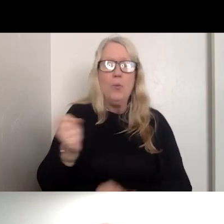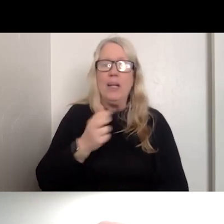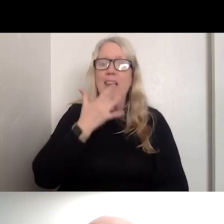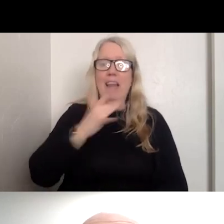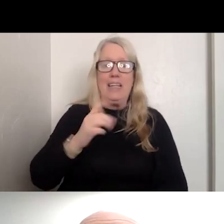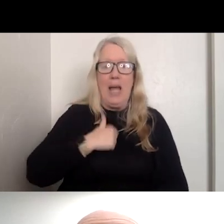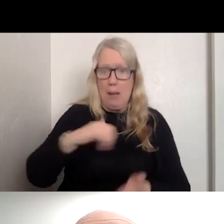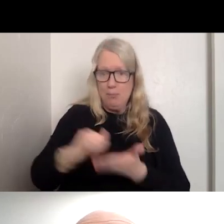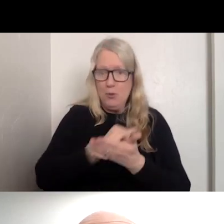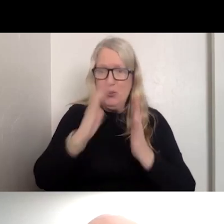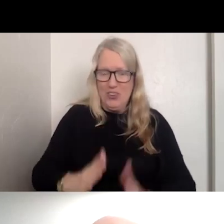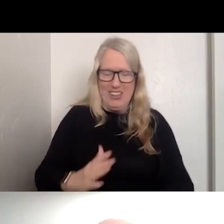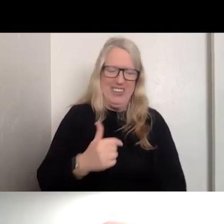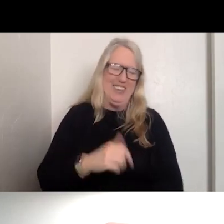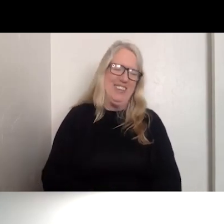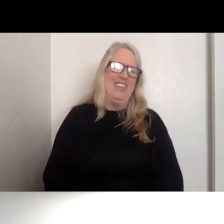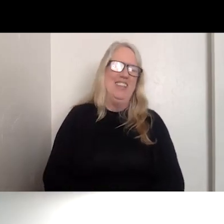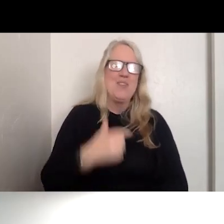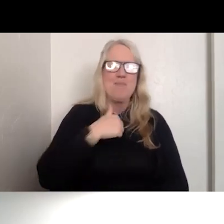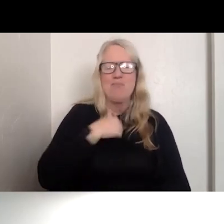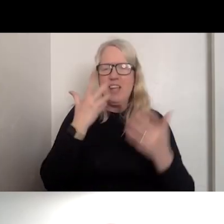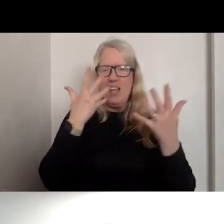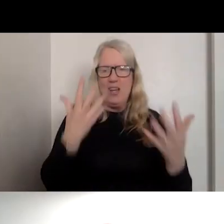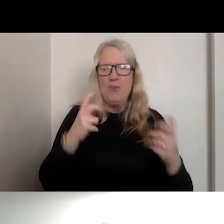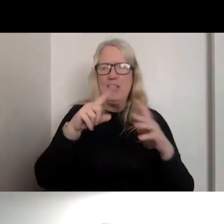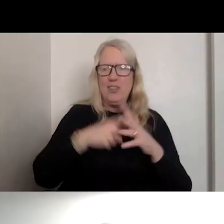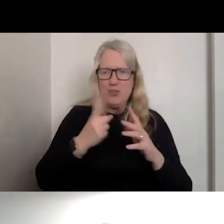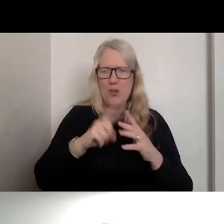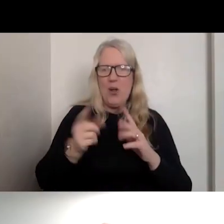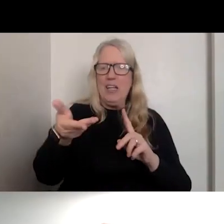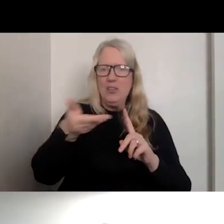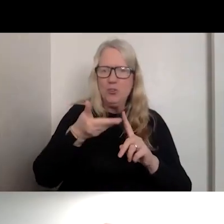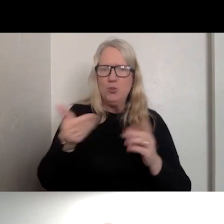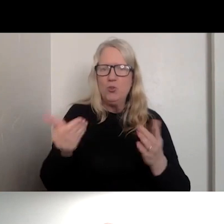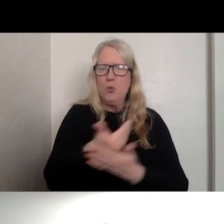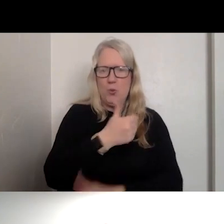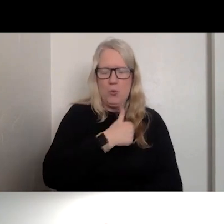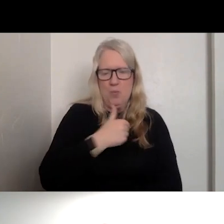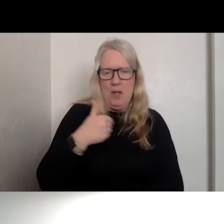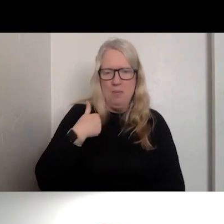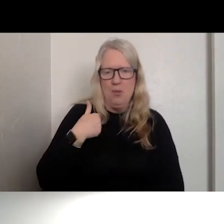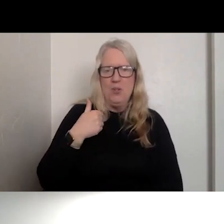I WOULD LIKE TO START BY INTRODUCING A NEW MEMBER OF THE TIME IN